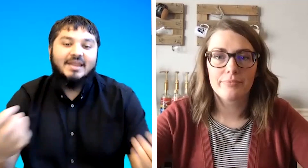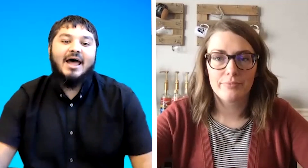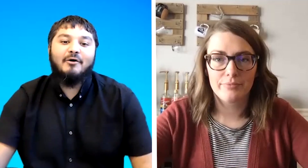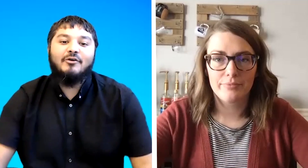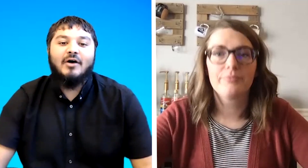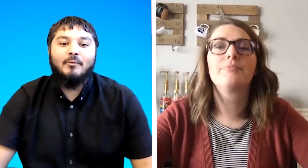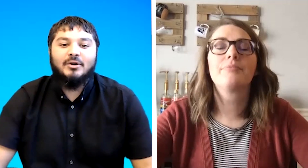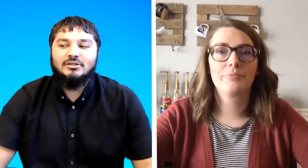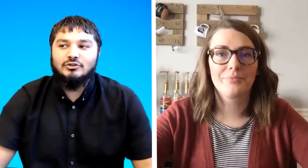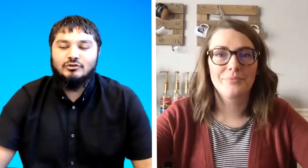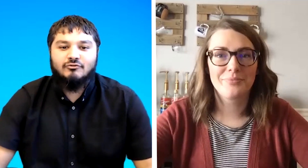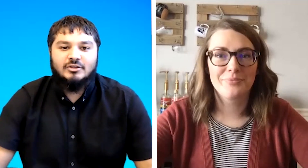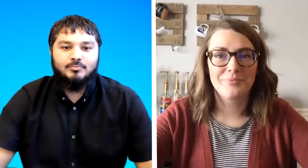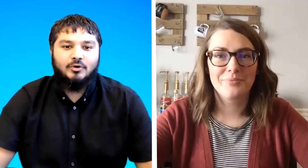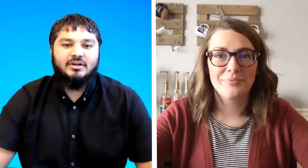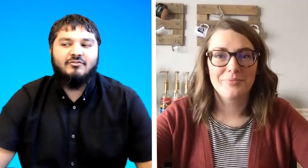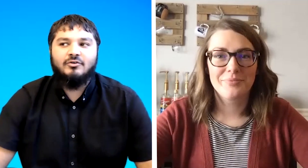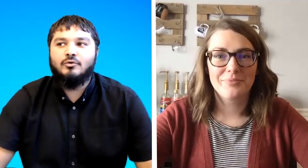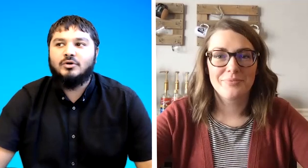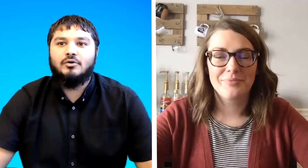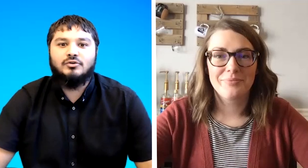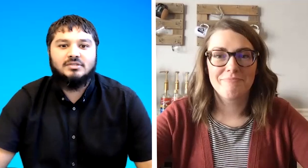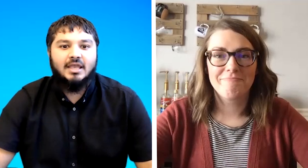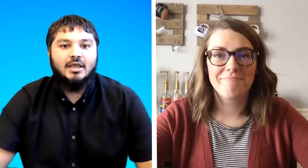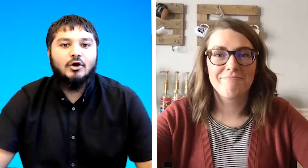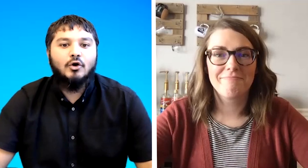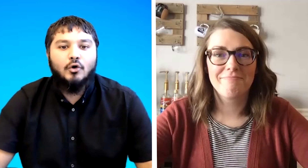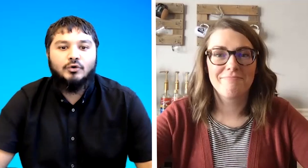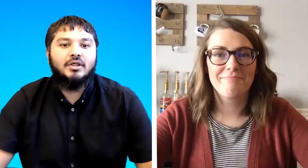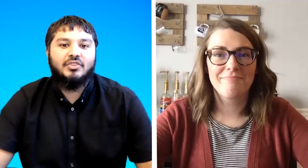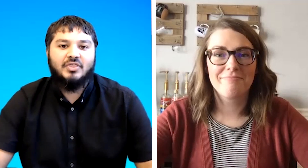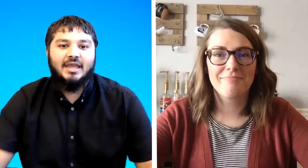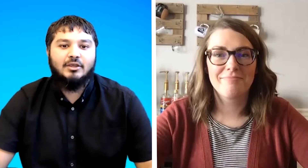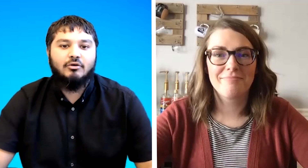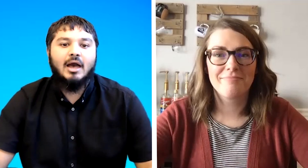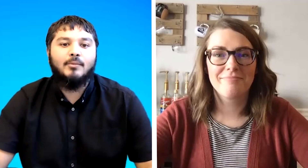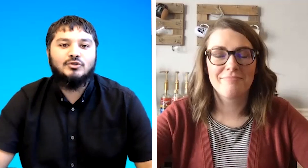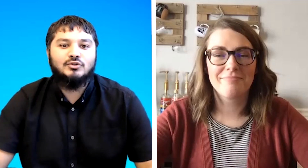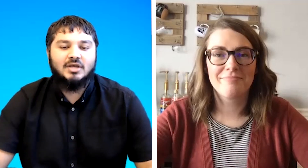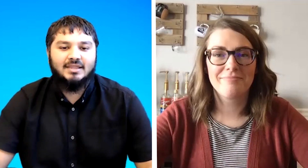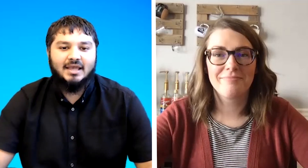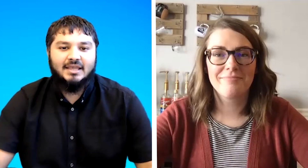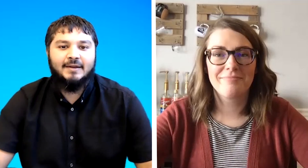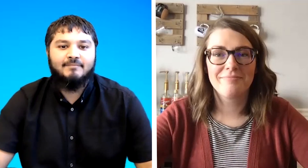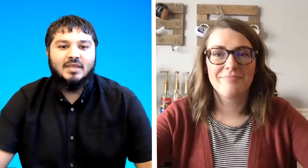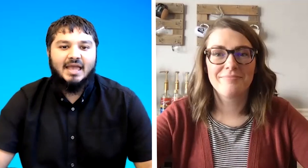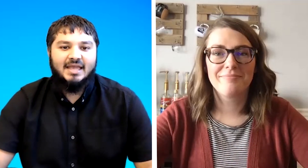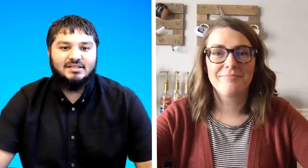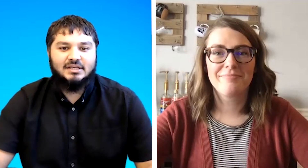now if i wanted you to respond if you were going to say good thank you how would you sign that in asa